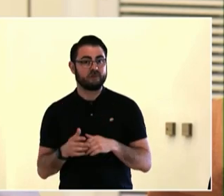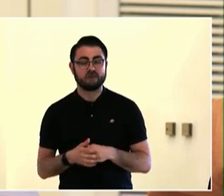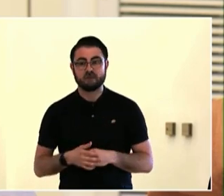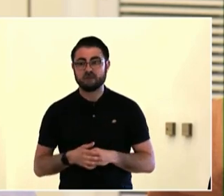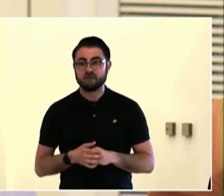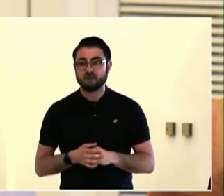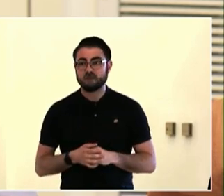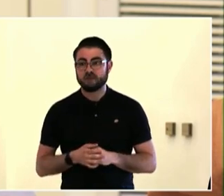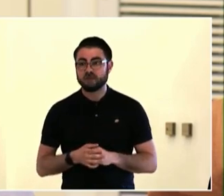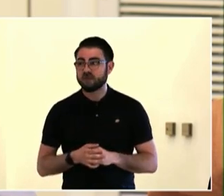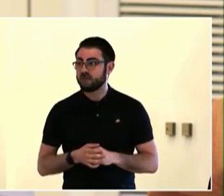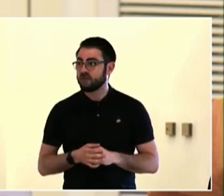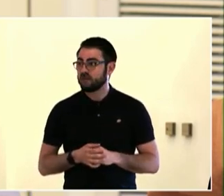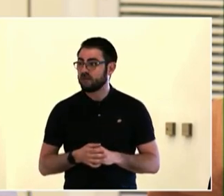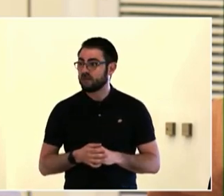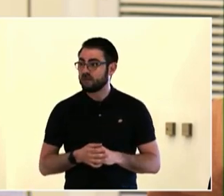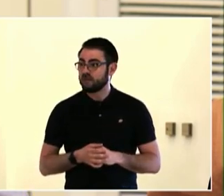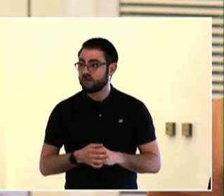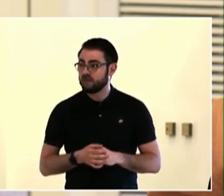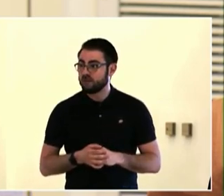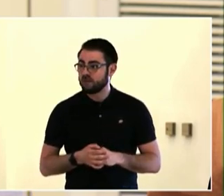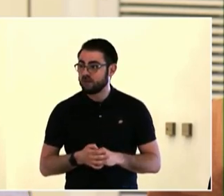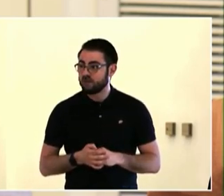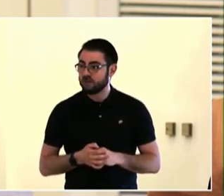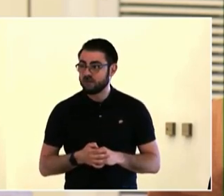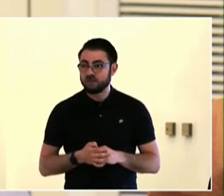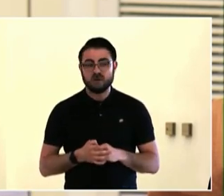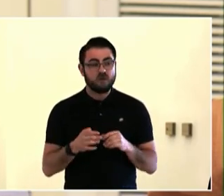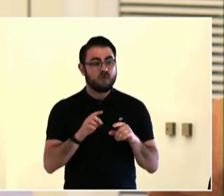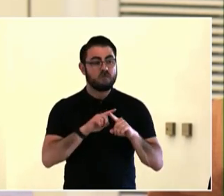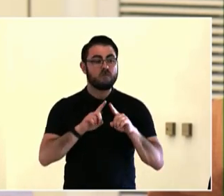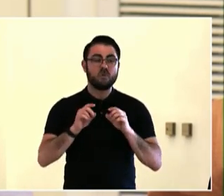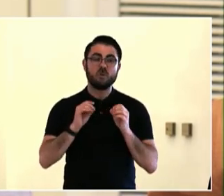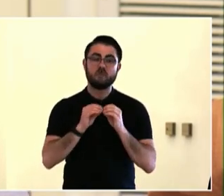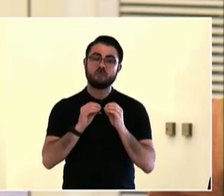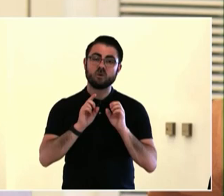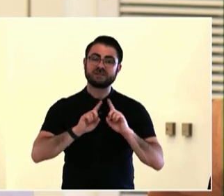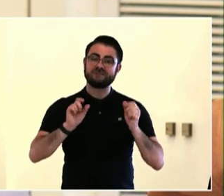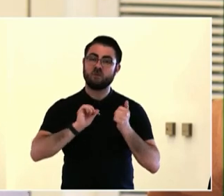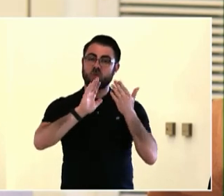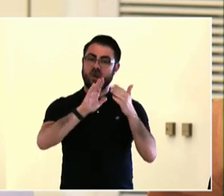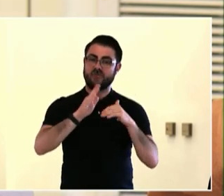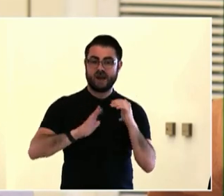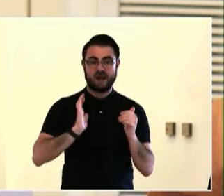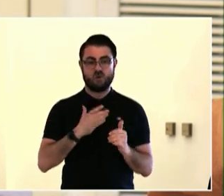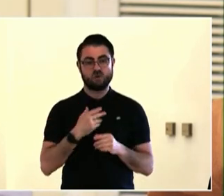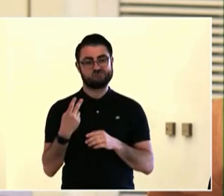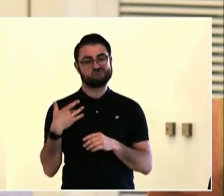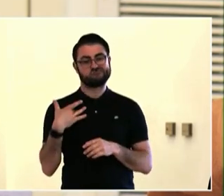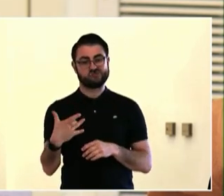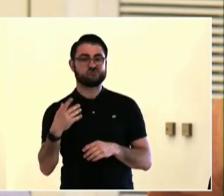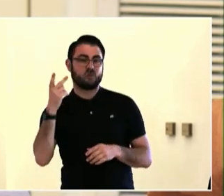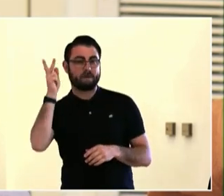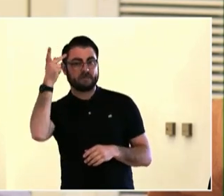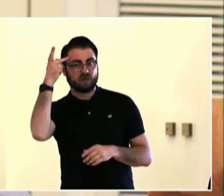going to hang it on the wall, and we're going to pass out also notes, and then we'll have about a half an hour, hopefully,